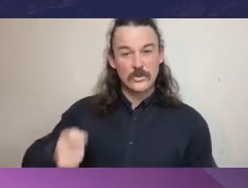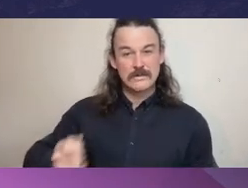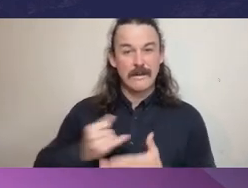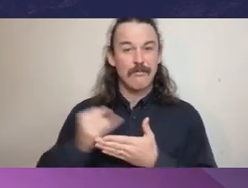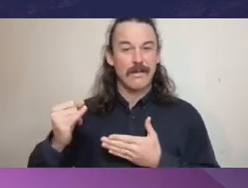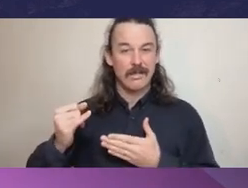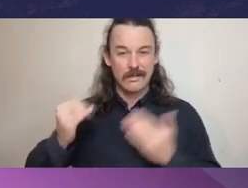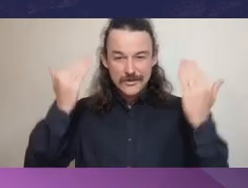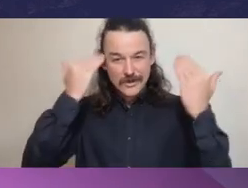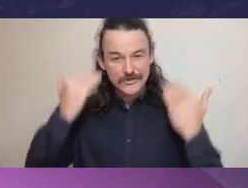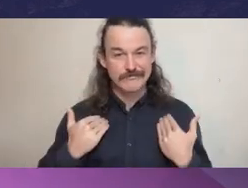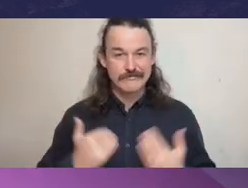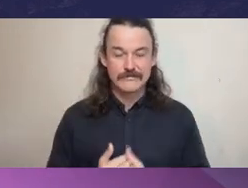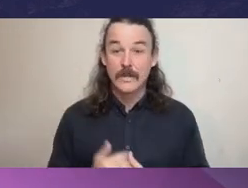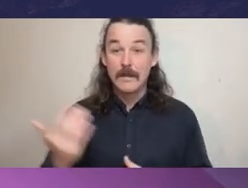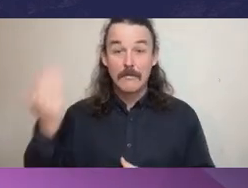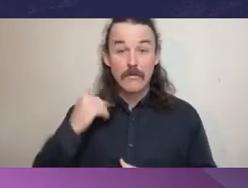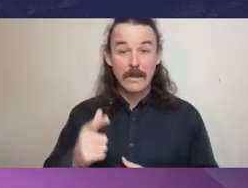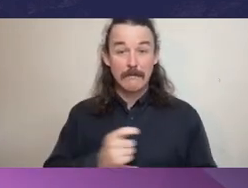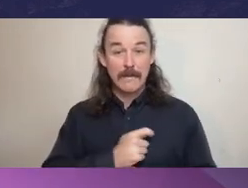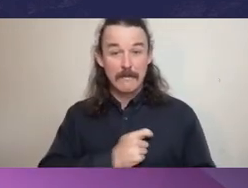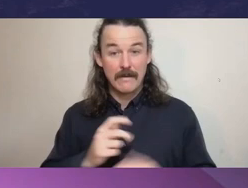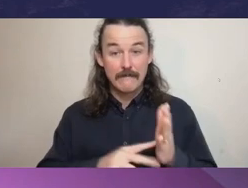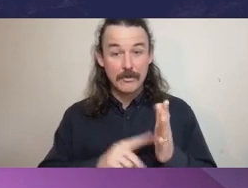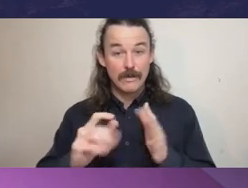He was previously a member of the Victorian Bar for some 30 years